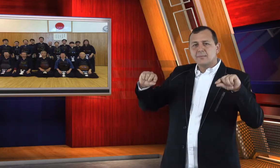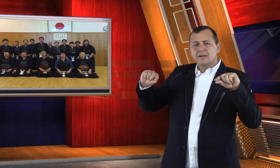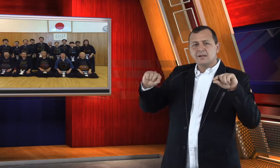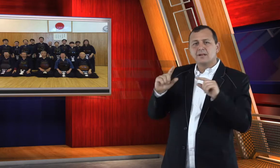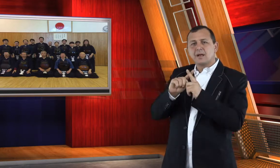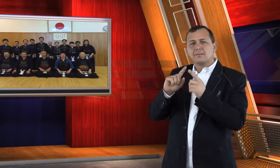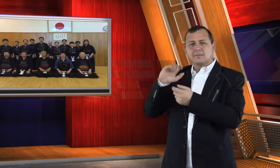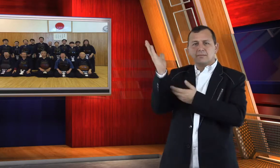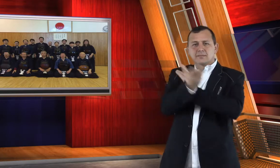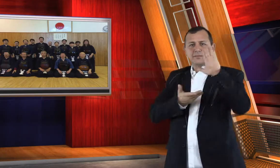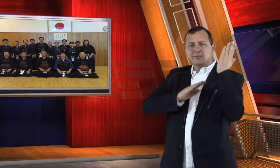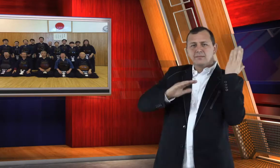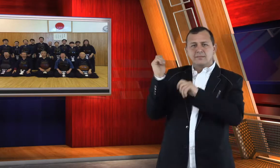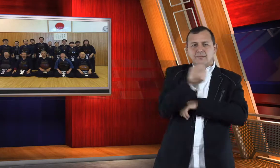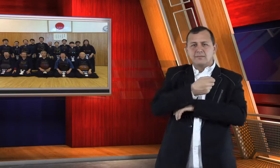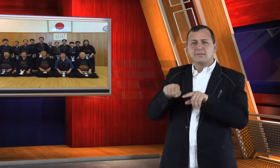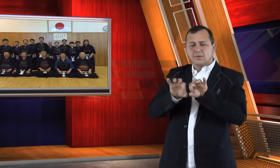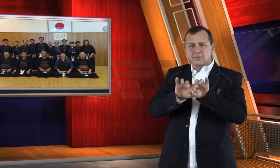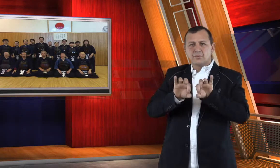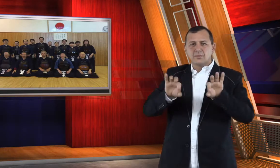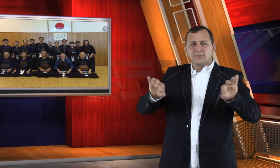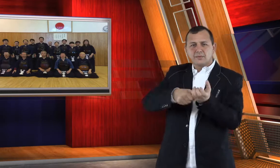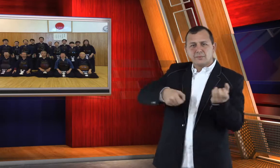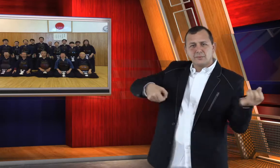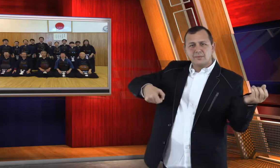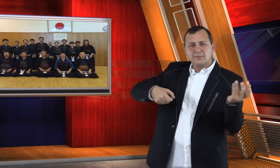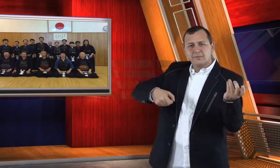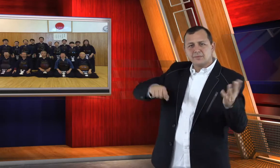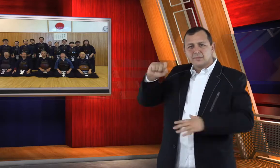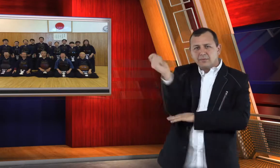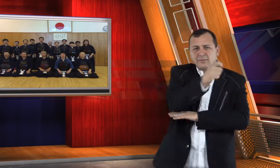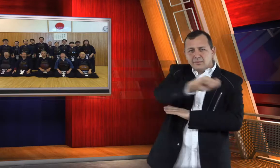of Japanese martial arts, using bamboo swords and